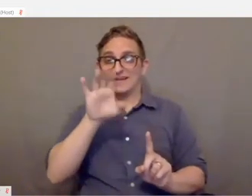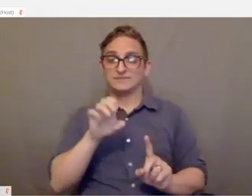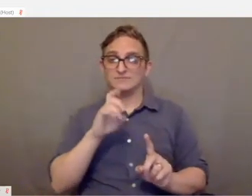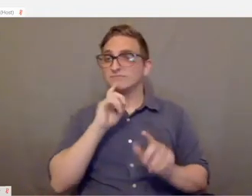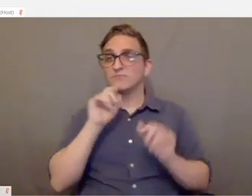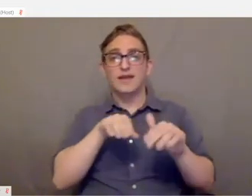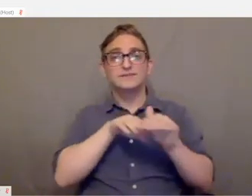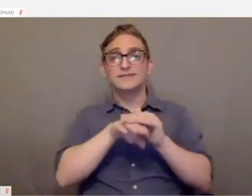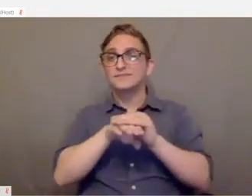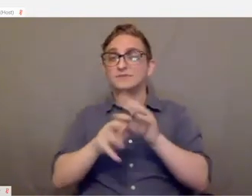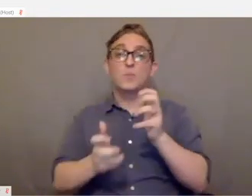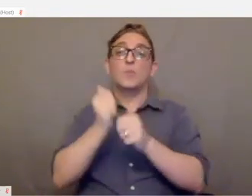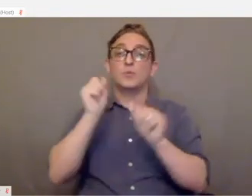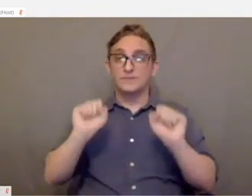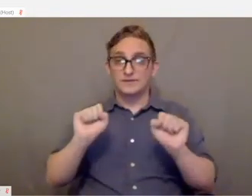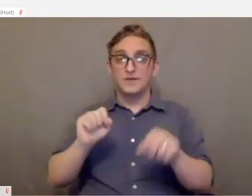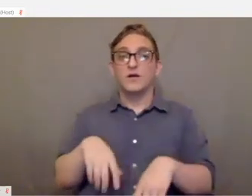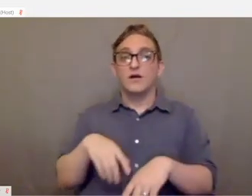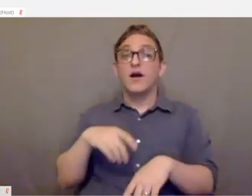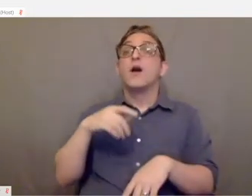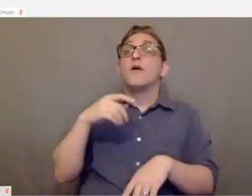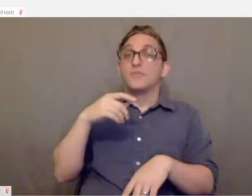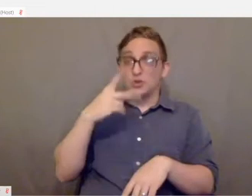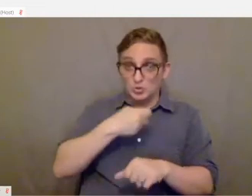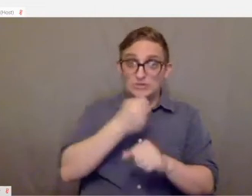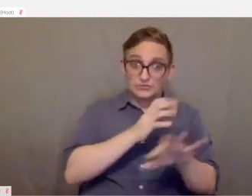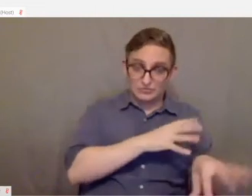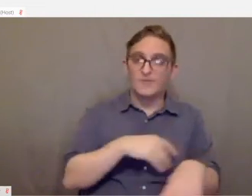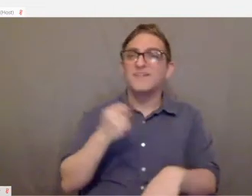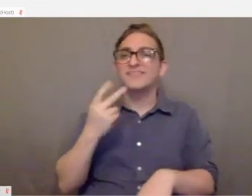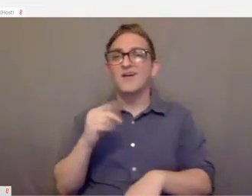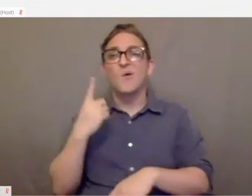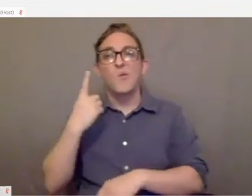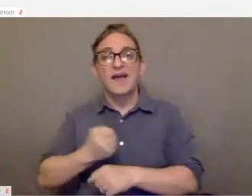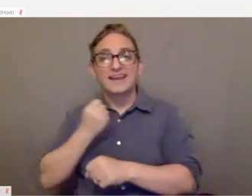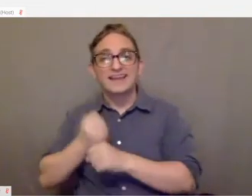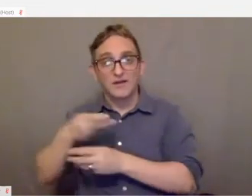They actually spend another year just developing the packaging to make sure that the experience